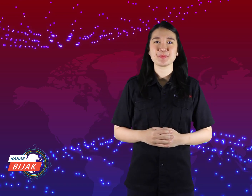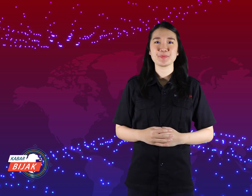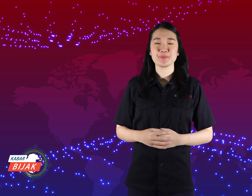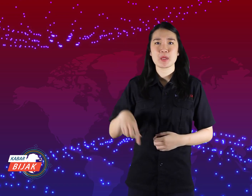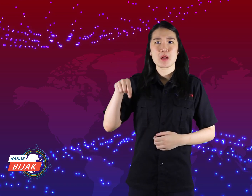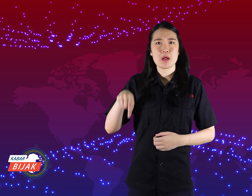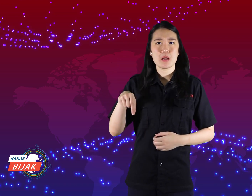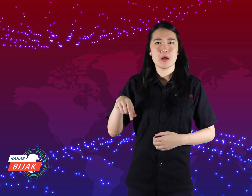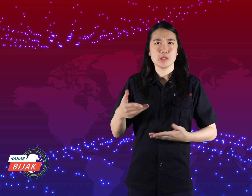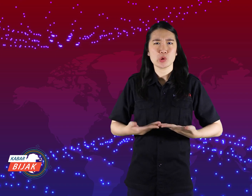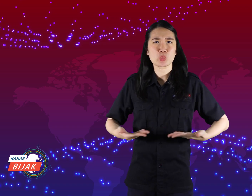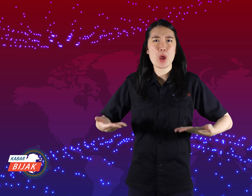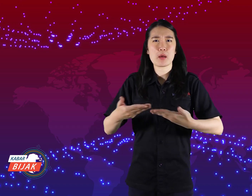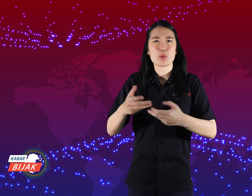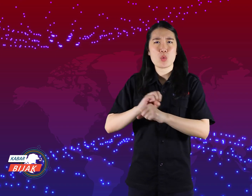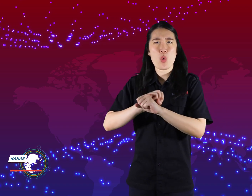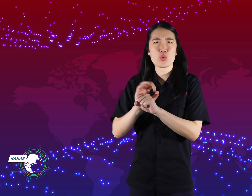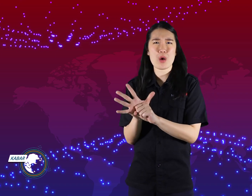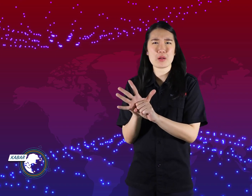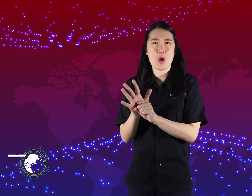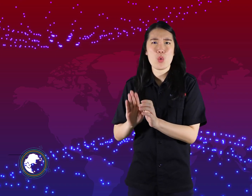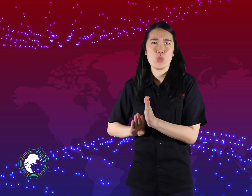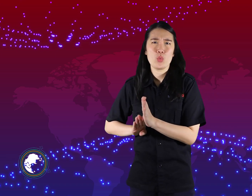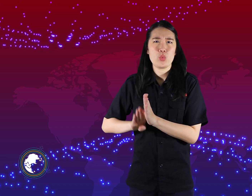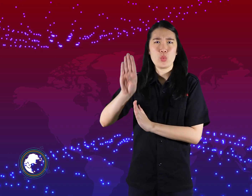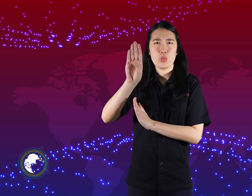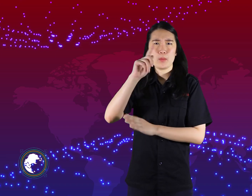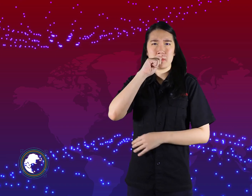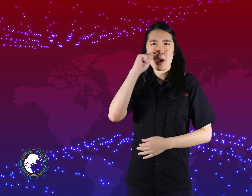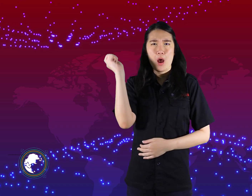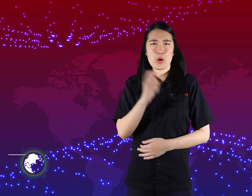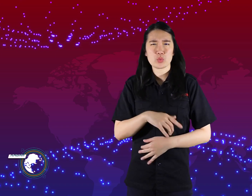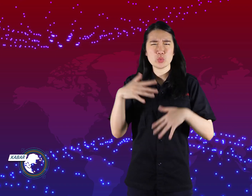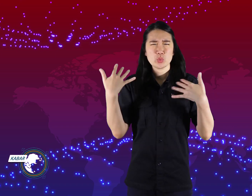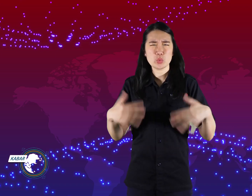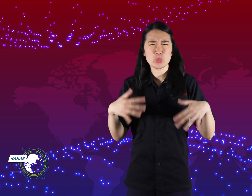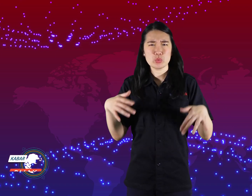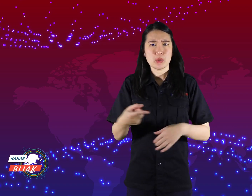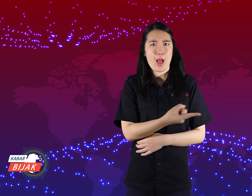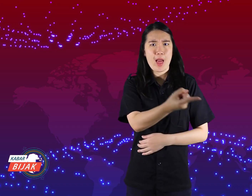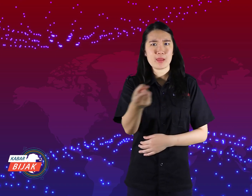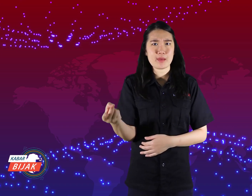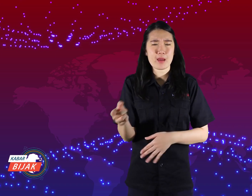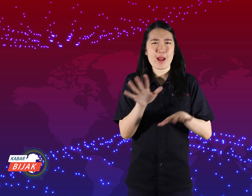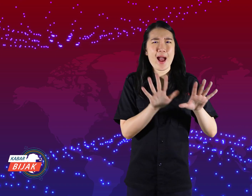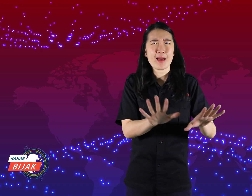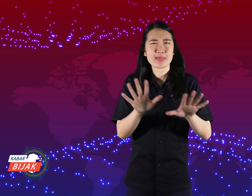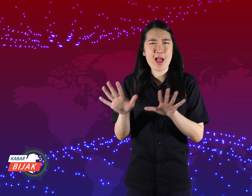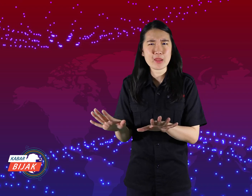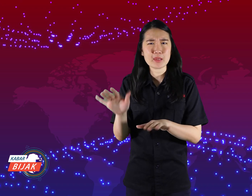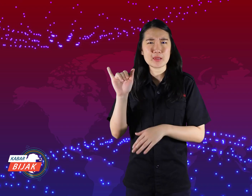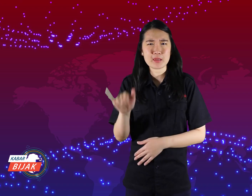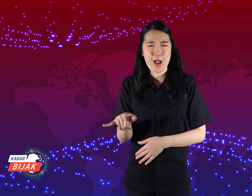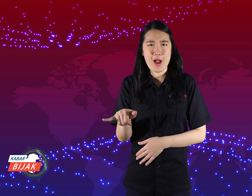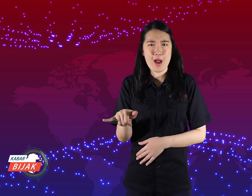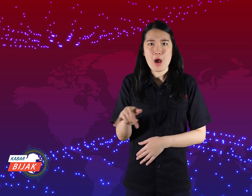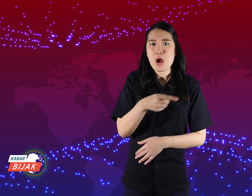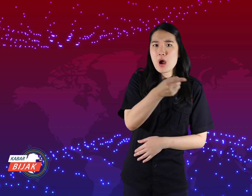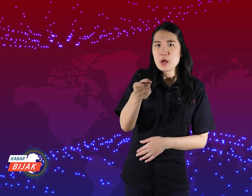Corona situation is high, very deadly, you guys be careful